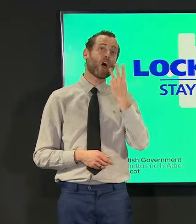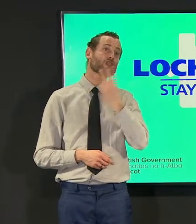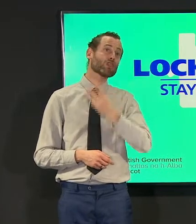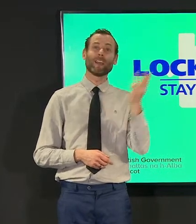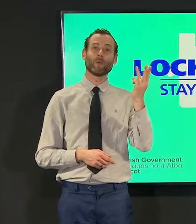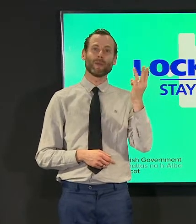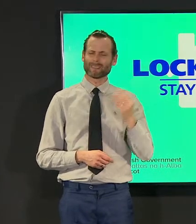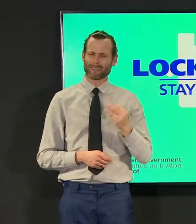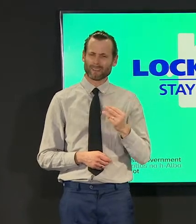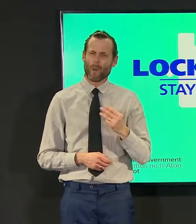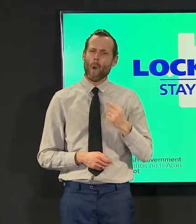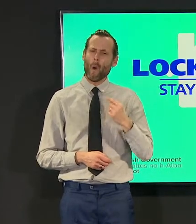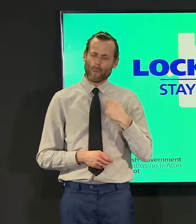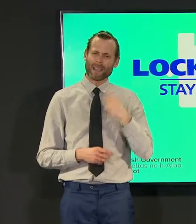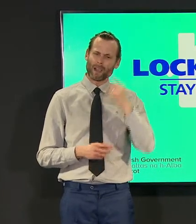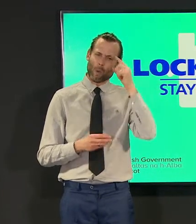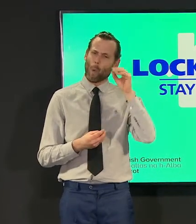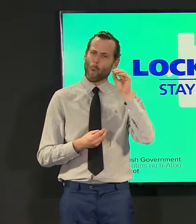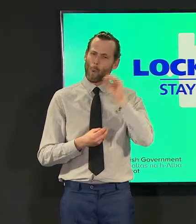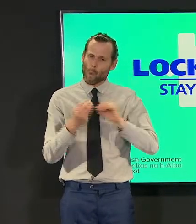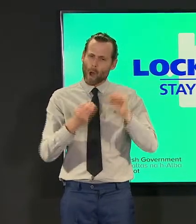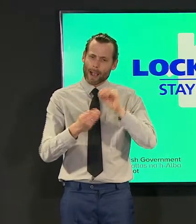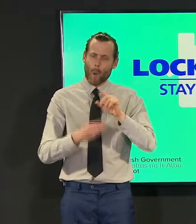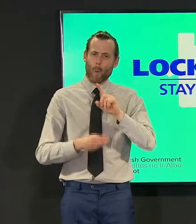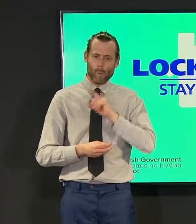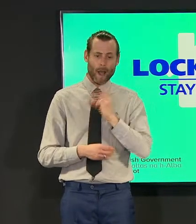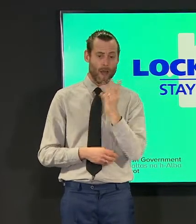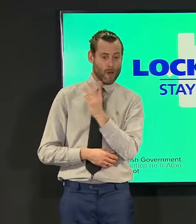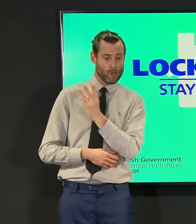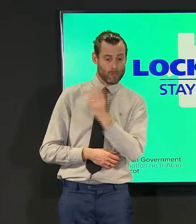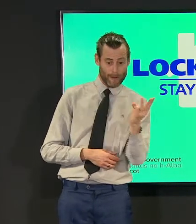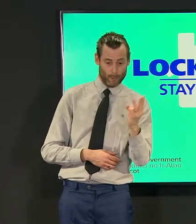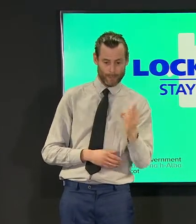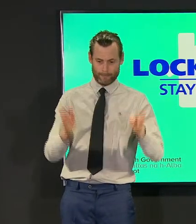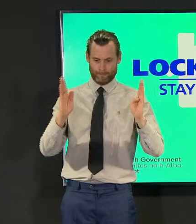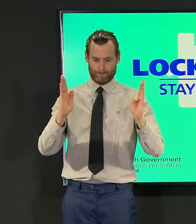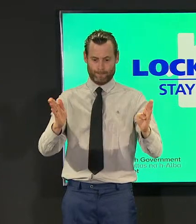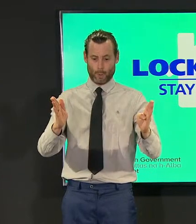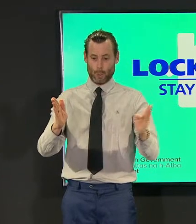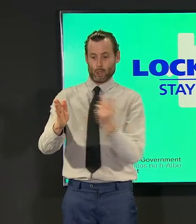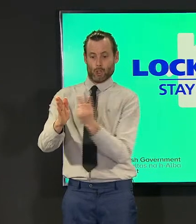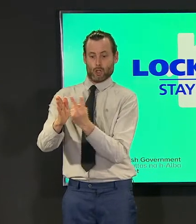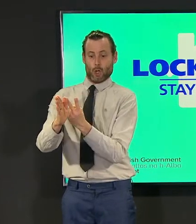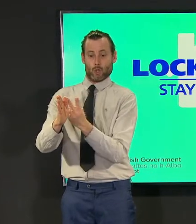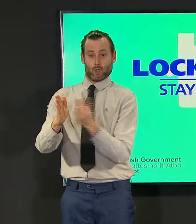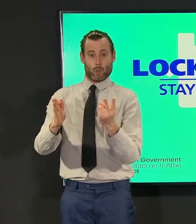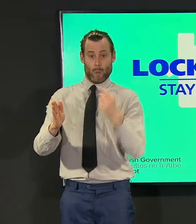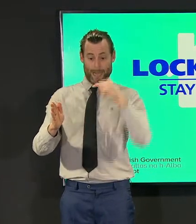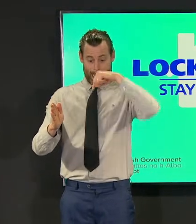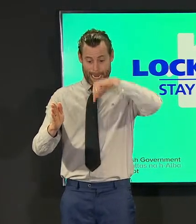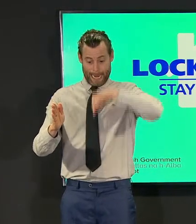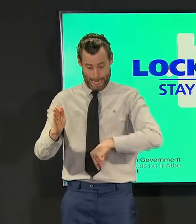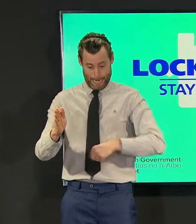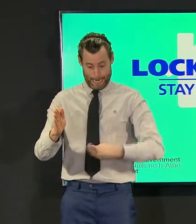we went on the basis of clinical advice that said you need to give it a reasonable period of time